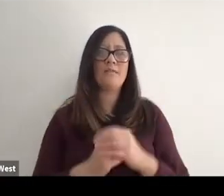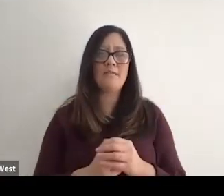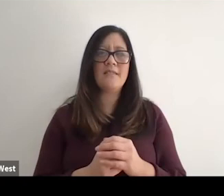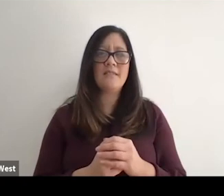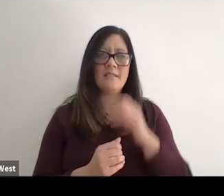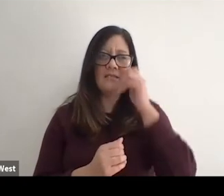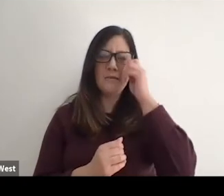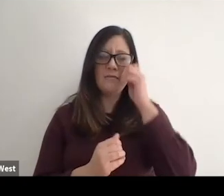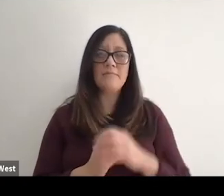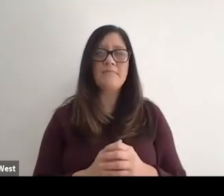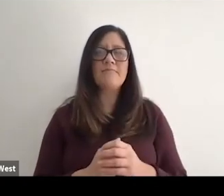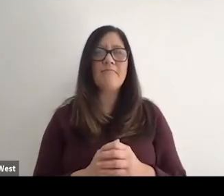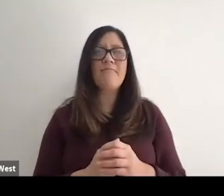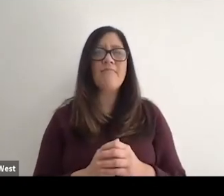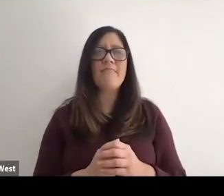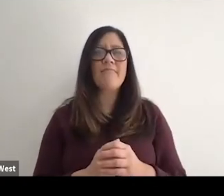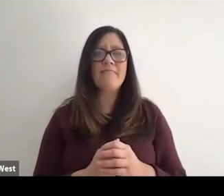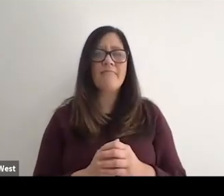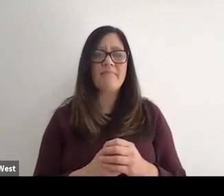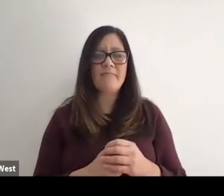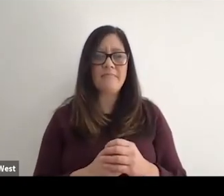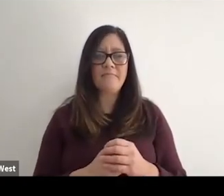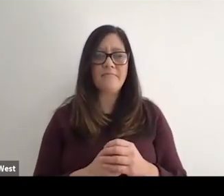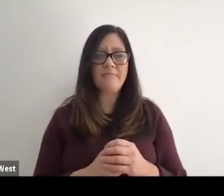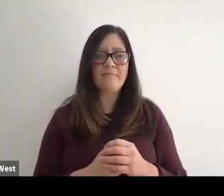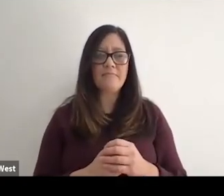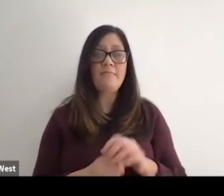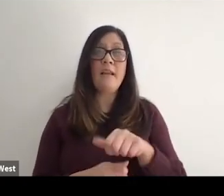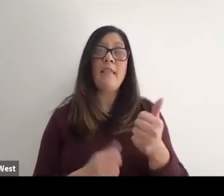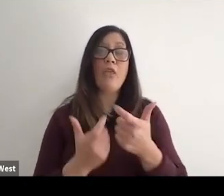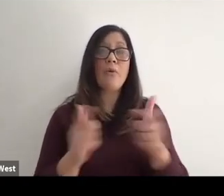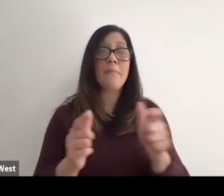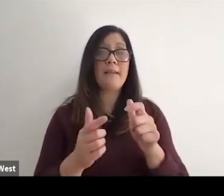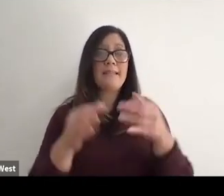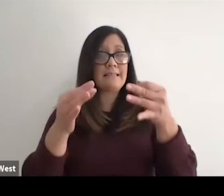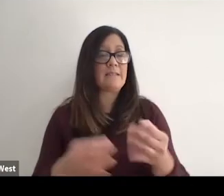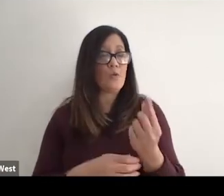longer seen as being acceptable. Or equitable the other big decision